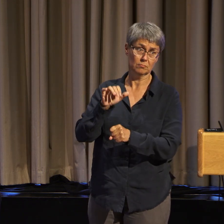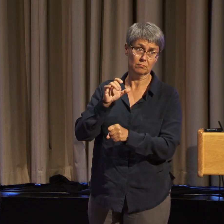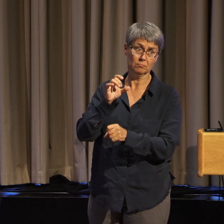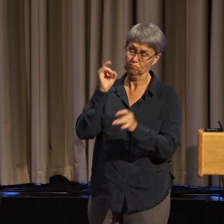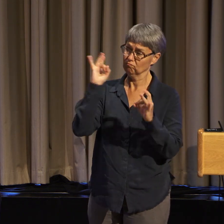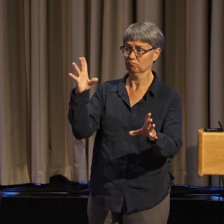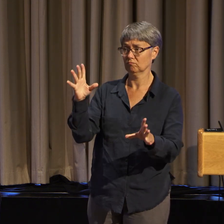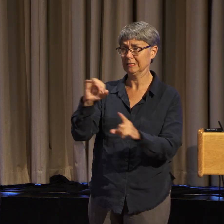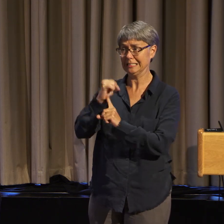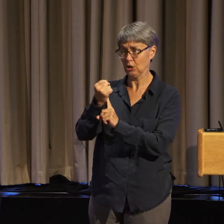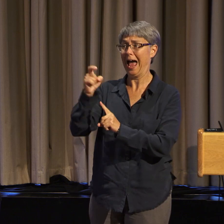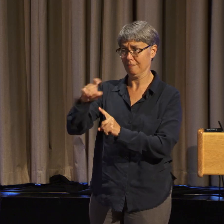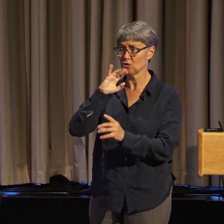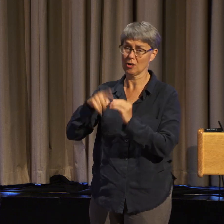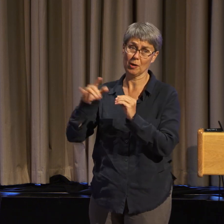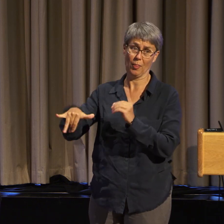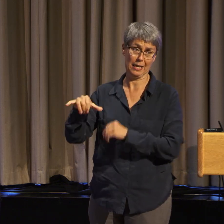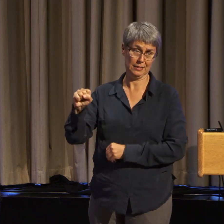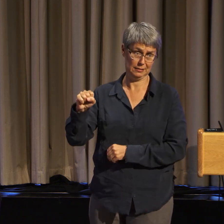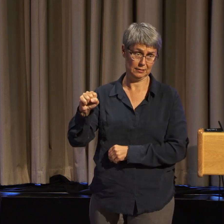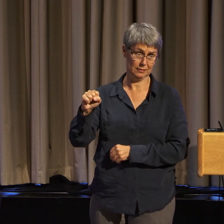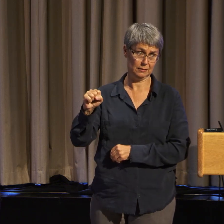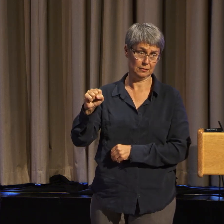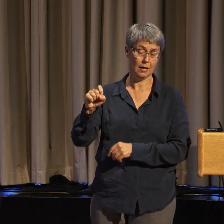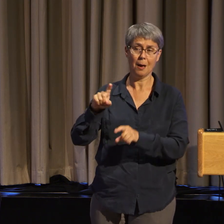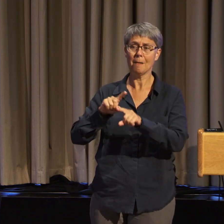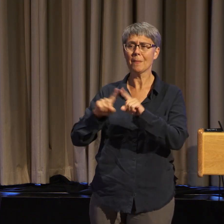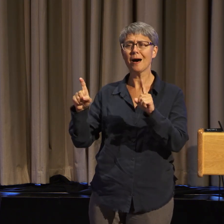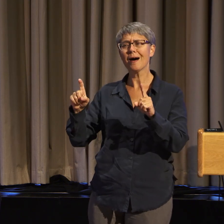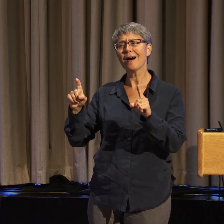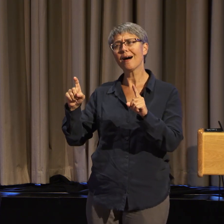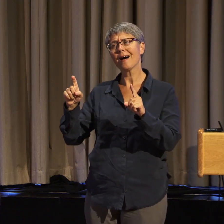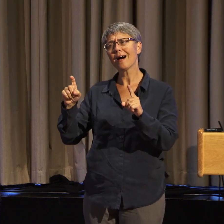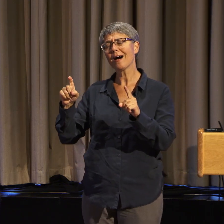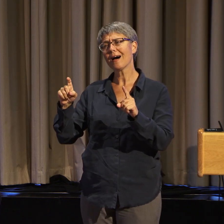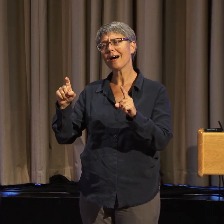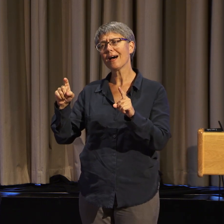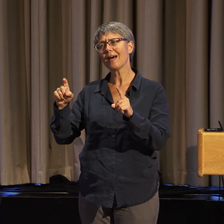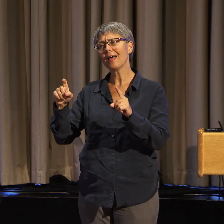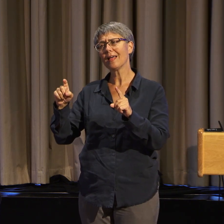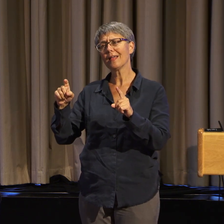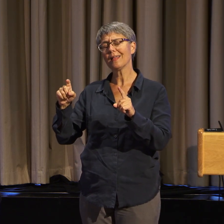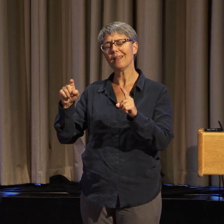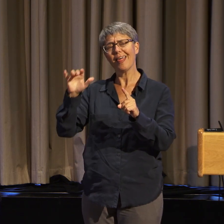has to be talked about, you really don't want to derail a conversation